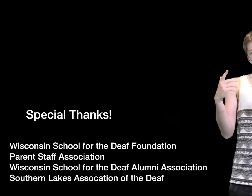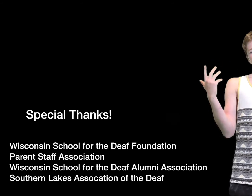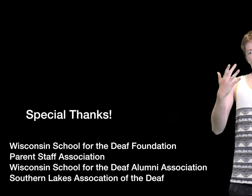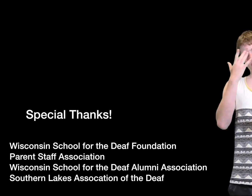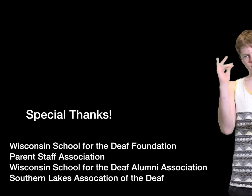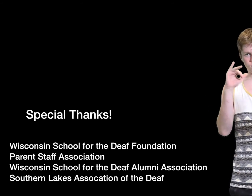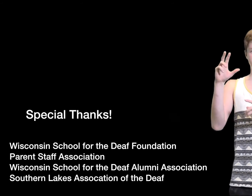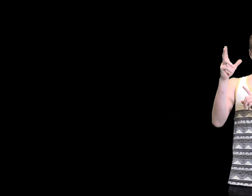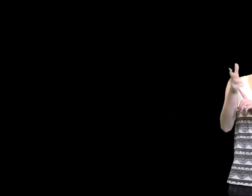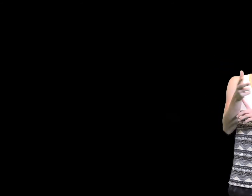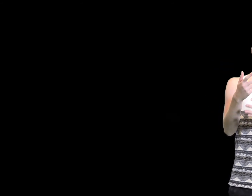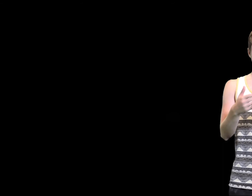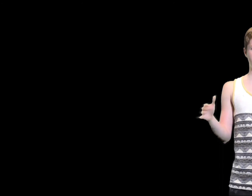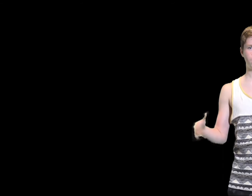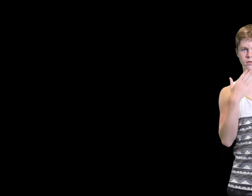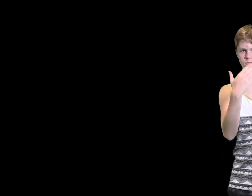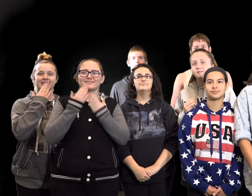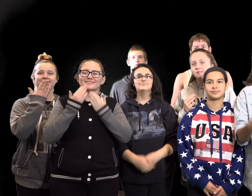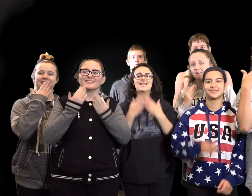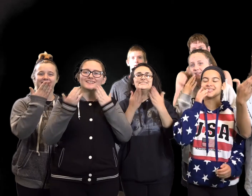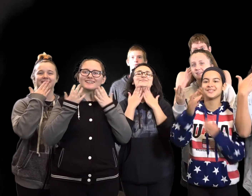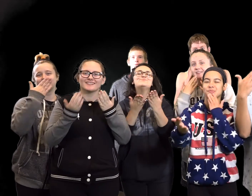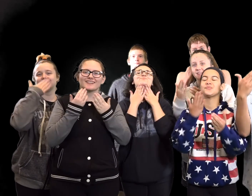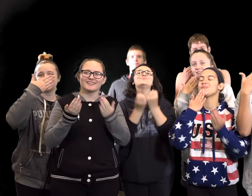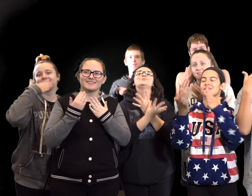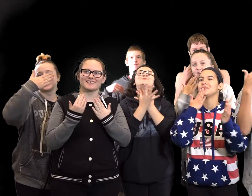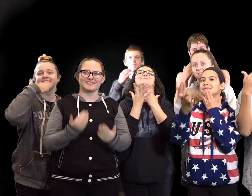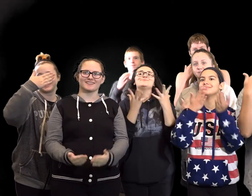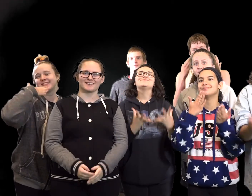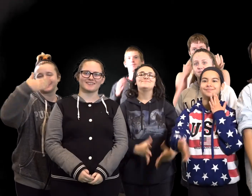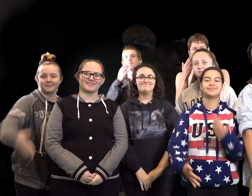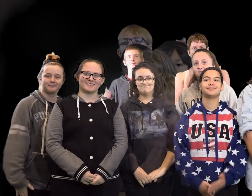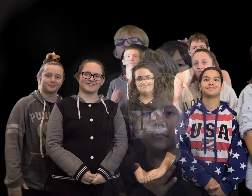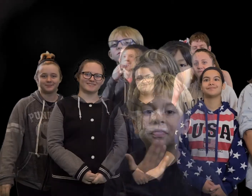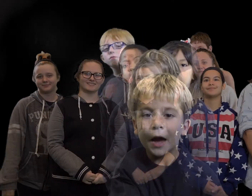They did the presentation, they talked about what it looks like, video production - everything. Thank you!